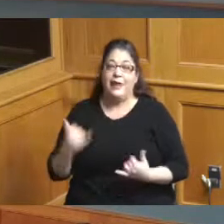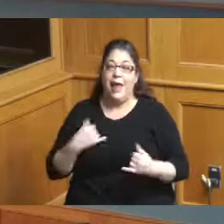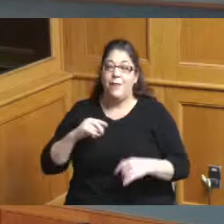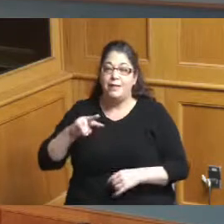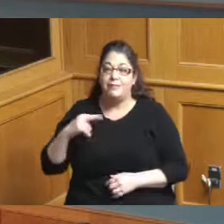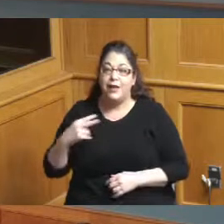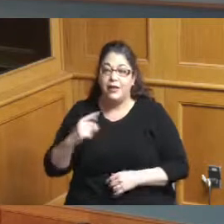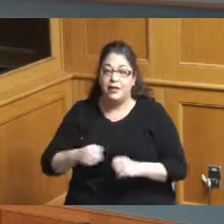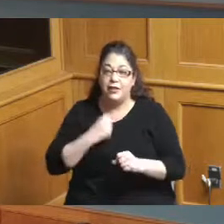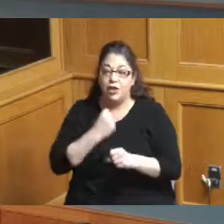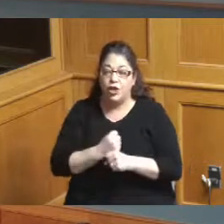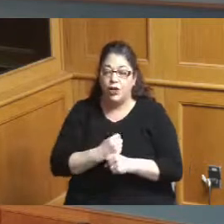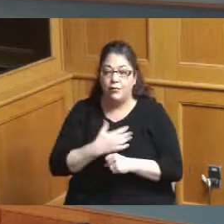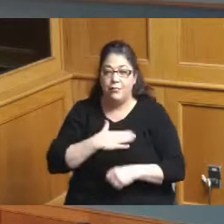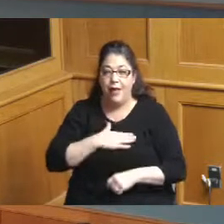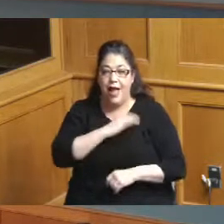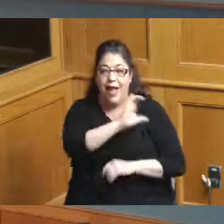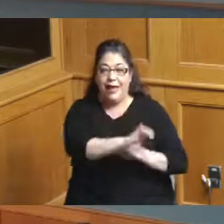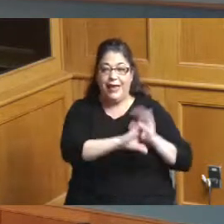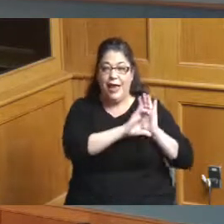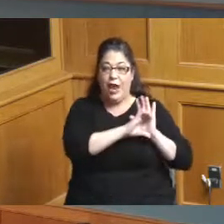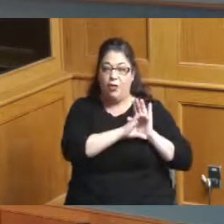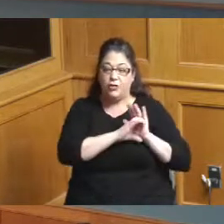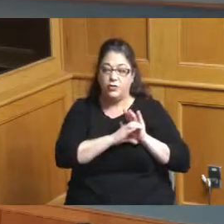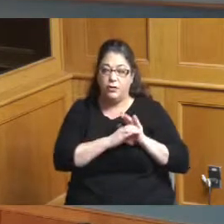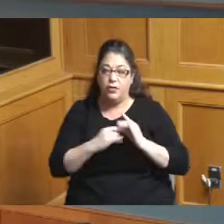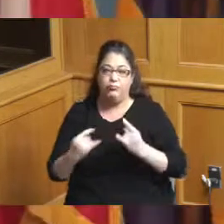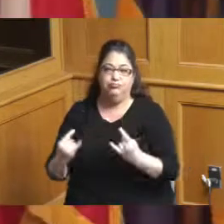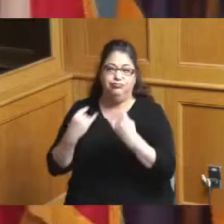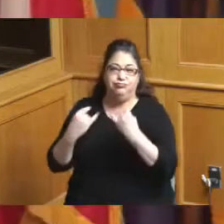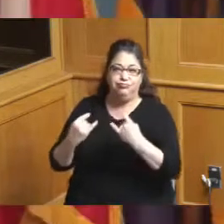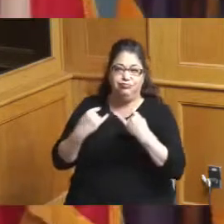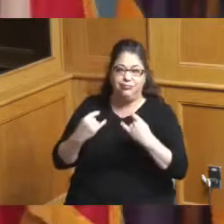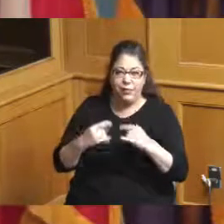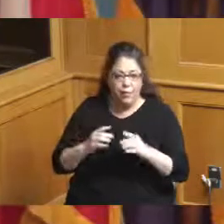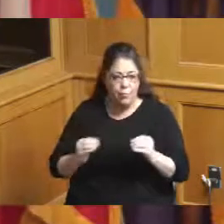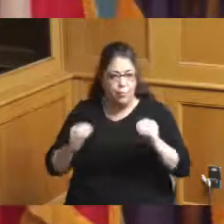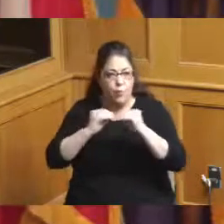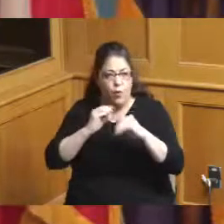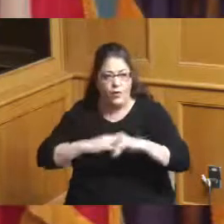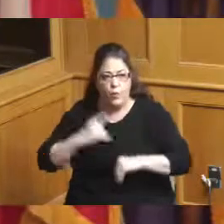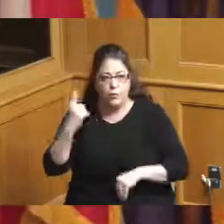my character has been attacked on more than one occasion and I want to correct it because I work